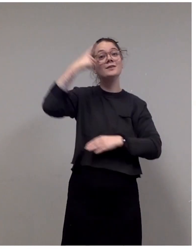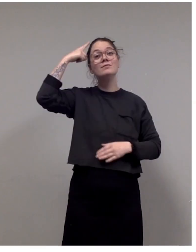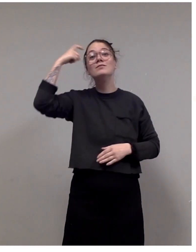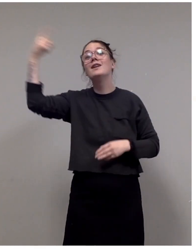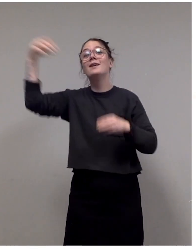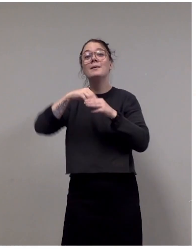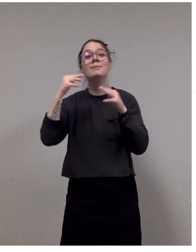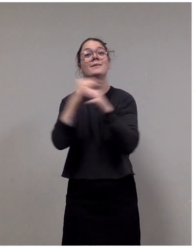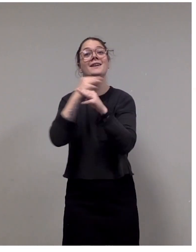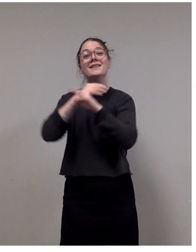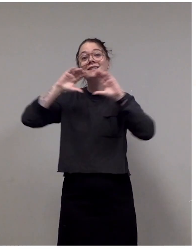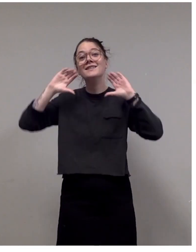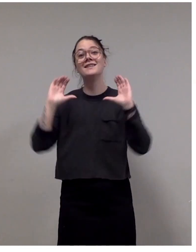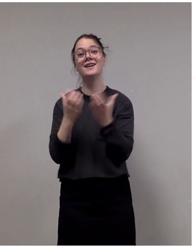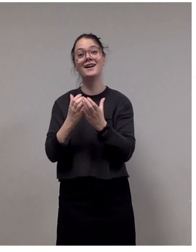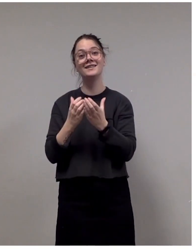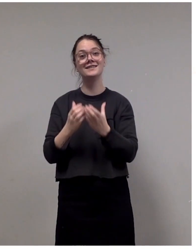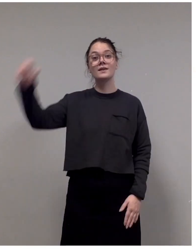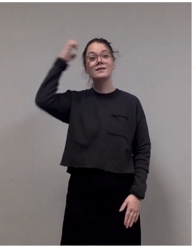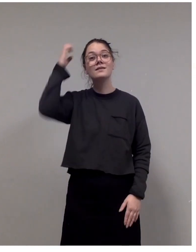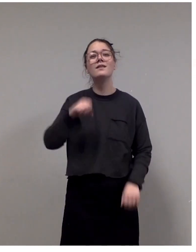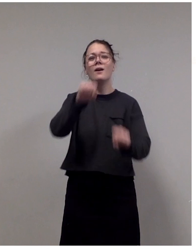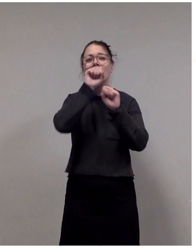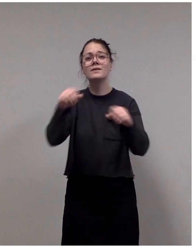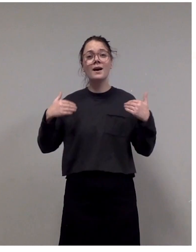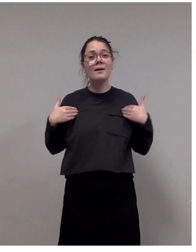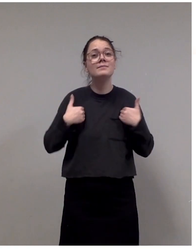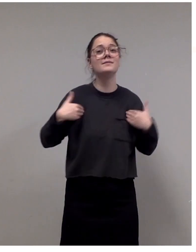She likes animals and nature